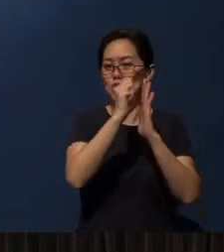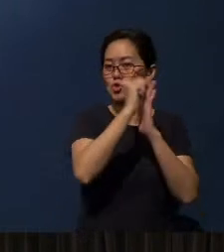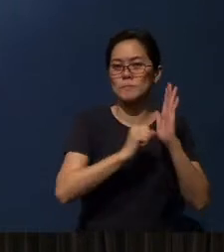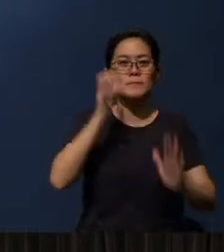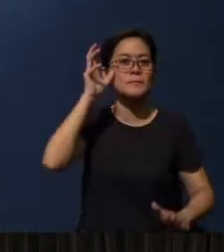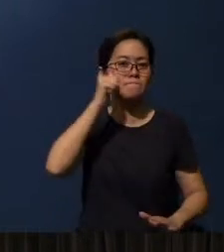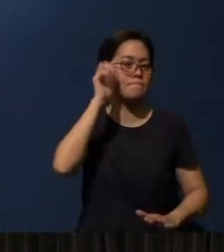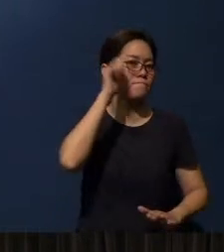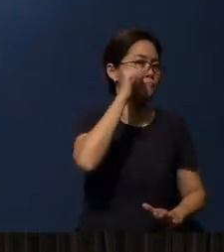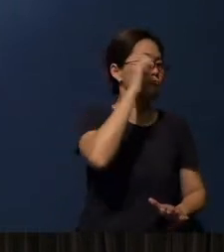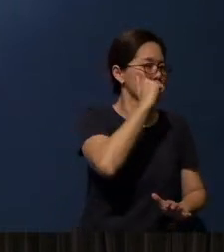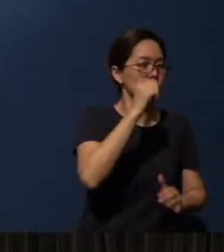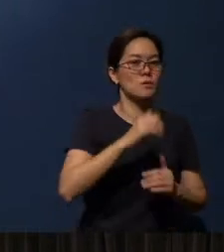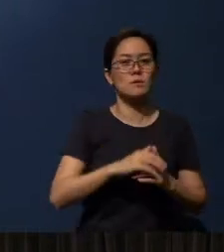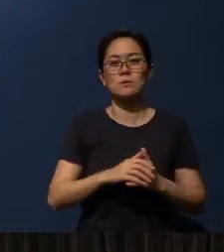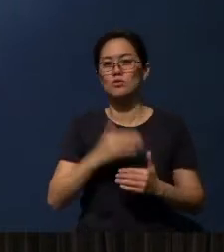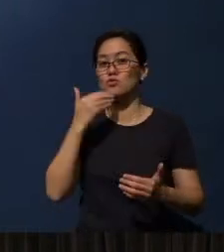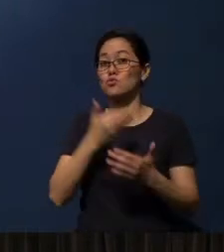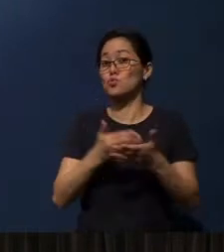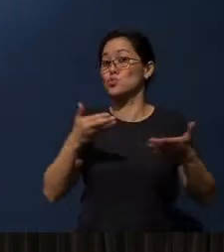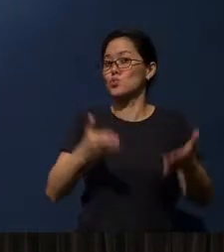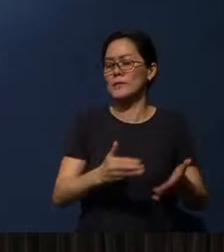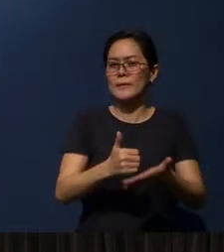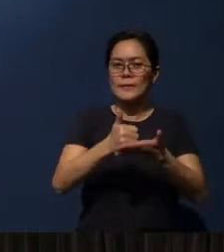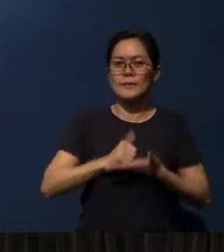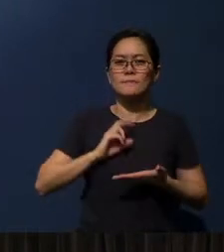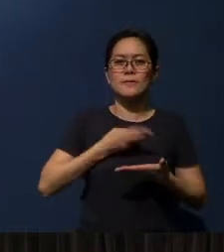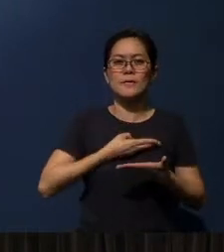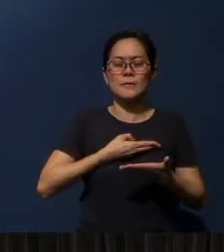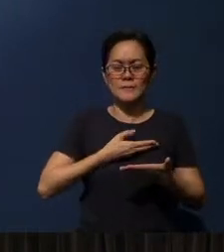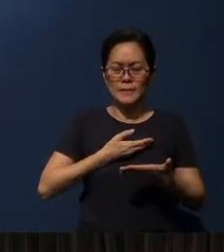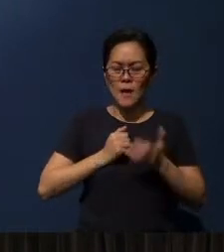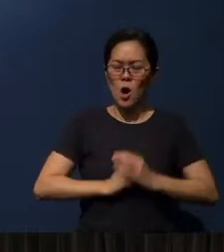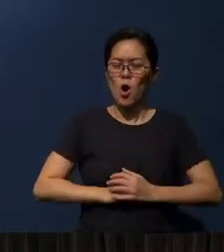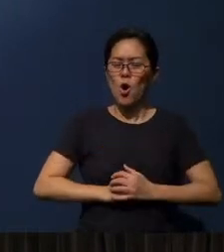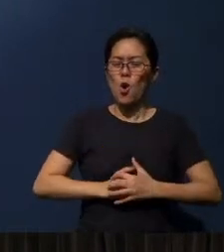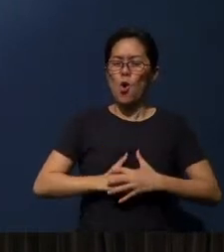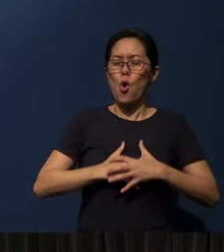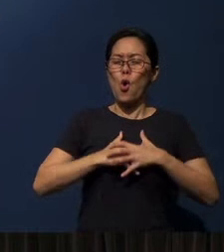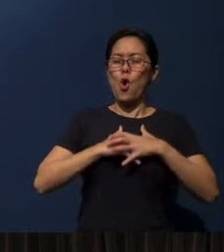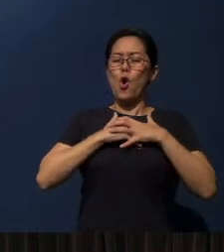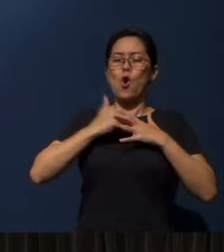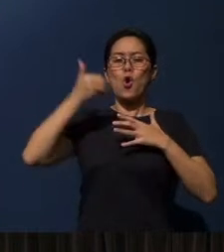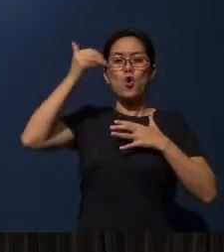Okay? And then it will be a good way to help us be filled with God’s Word moment by moment.